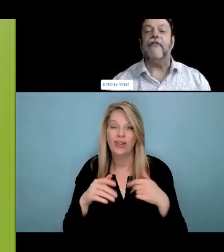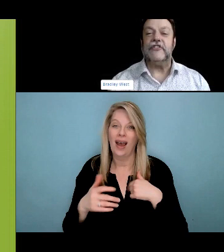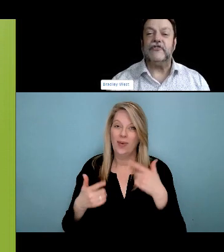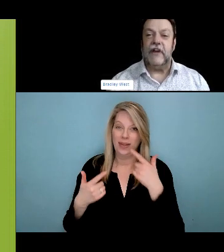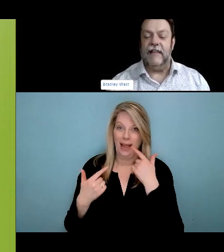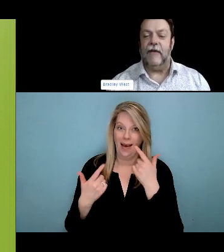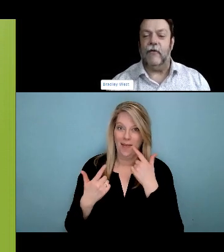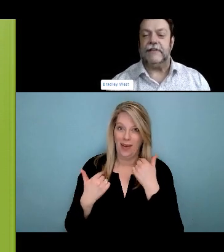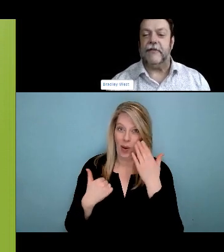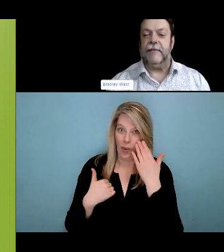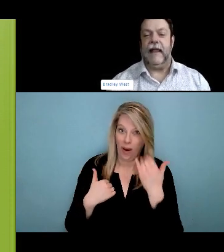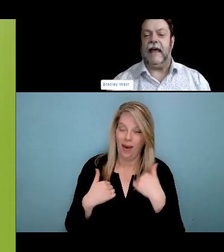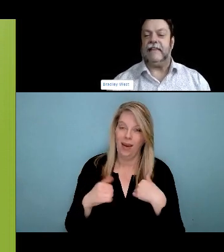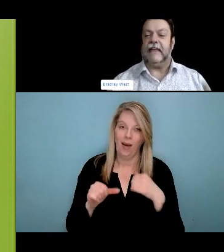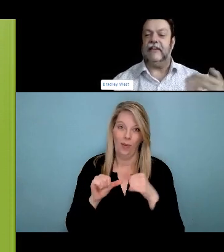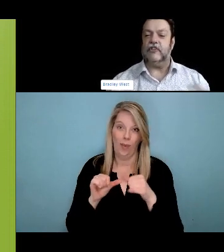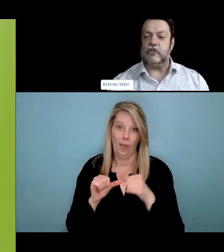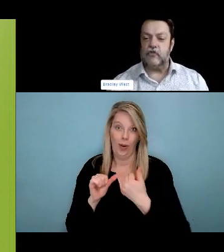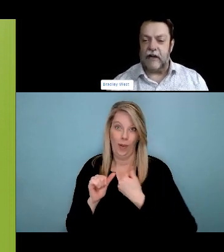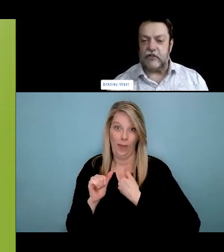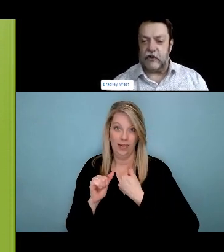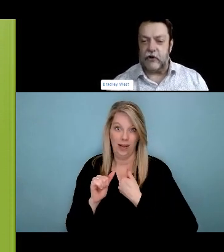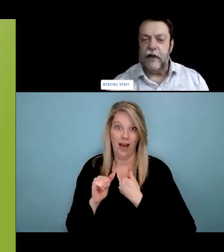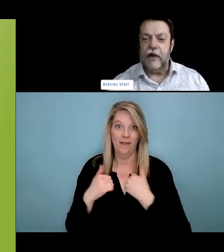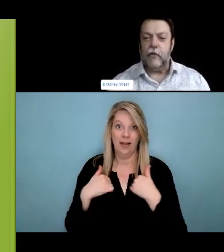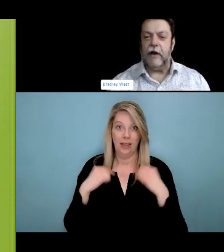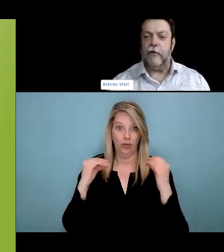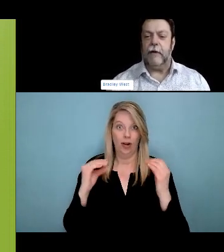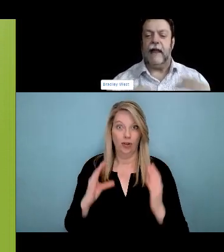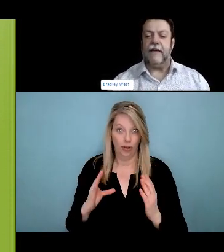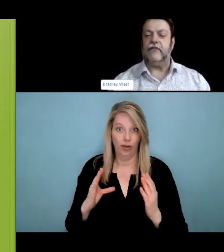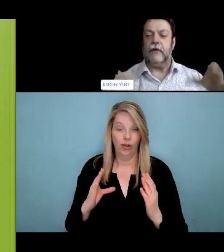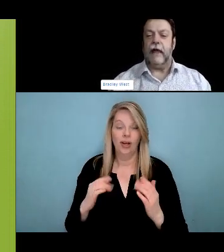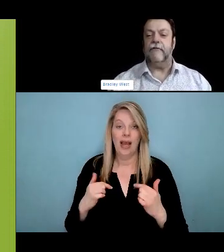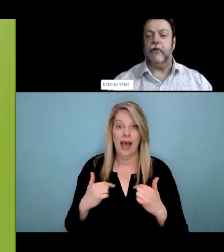to start at a place where we we backup a little bit.